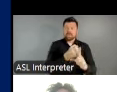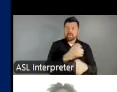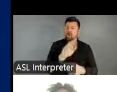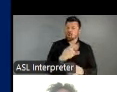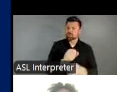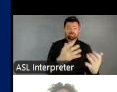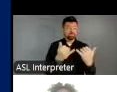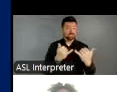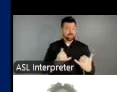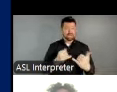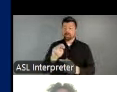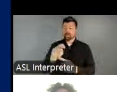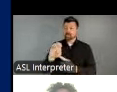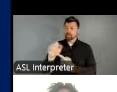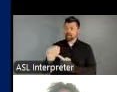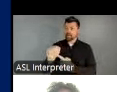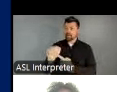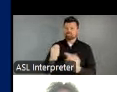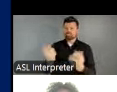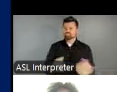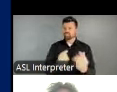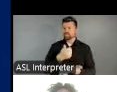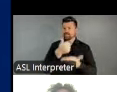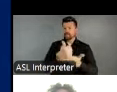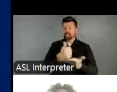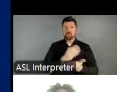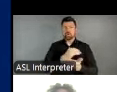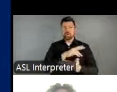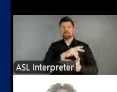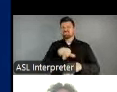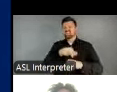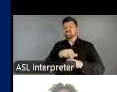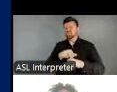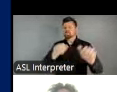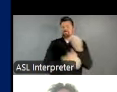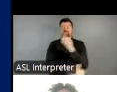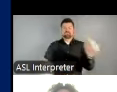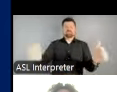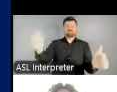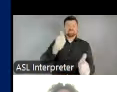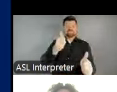the NEA is also helping, from our national perch, to steward a paradigmatic shift in how we value